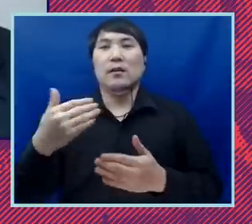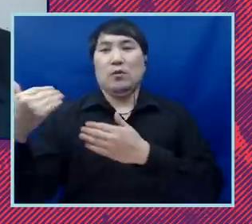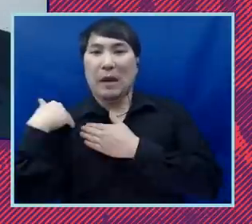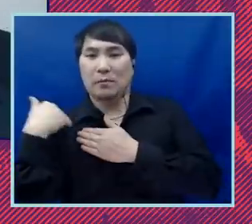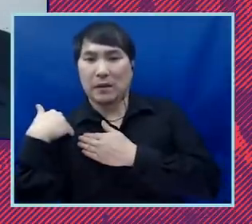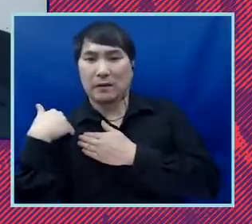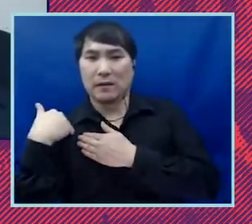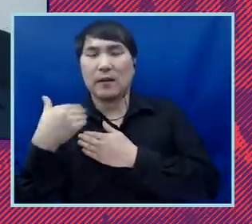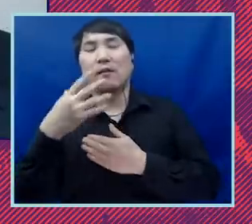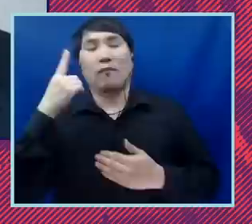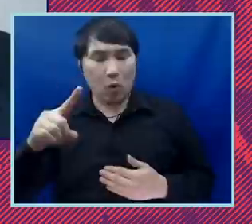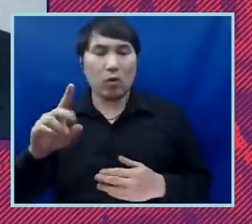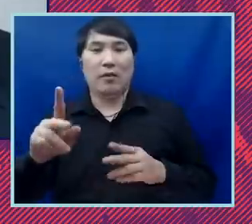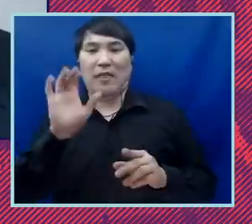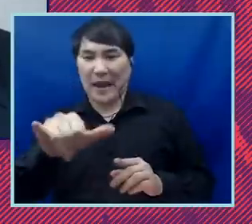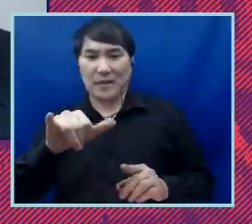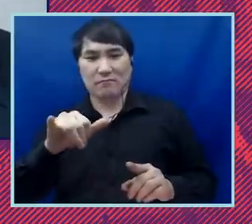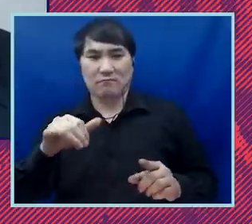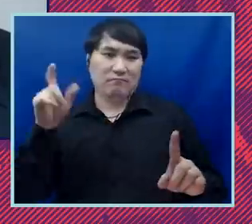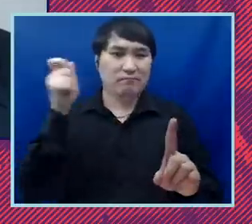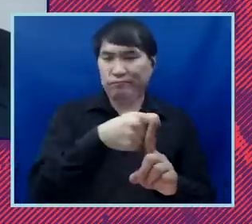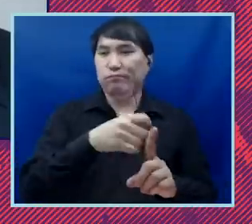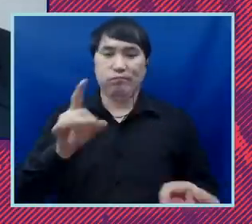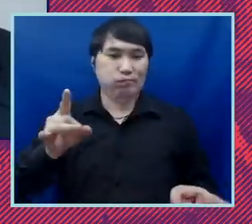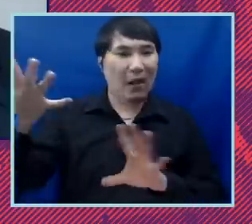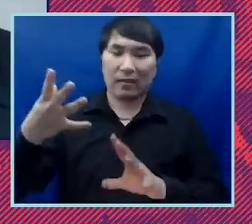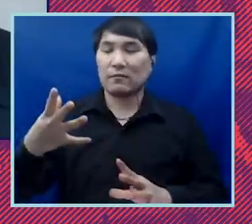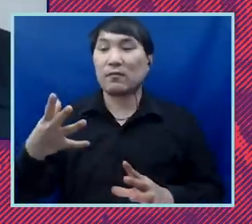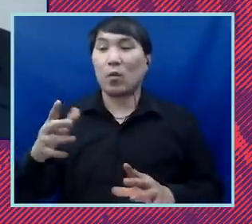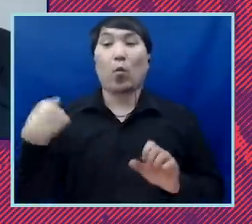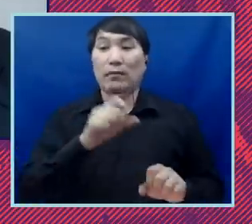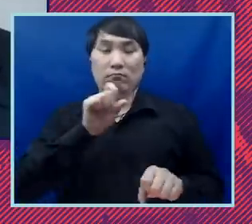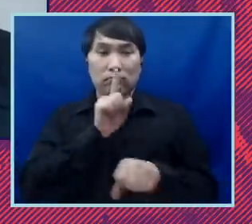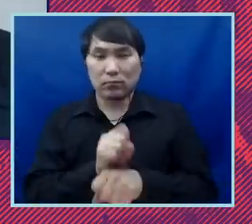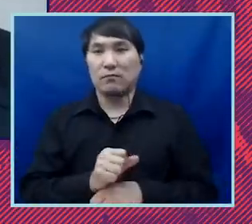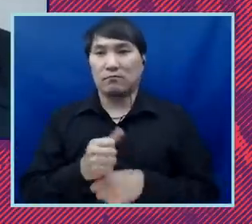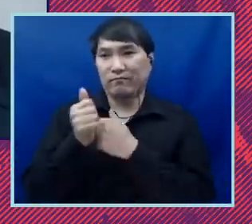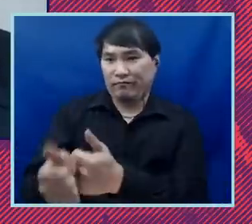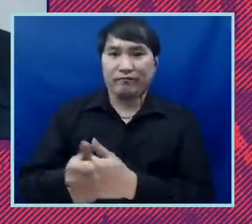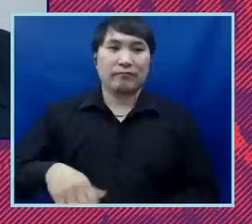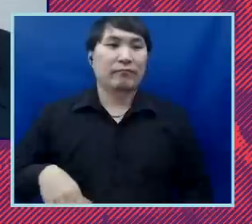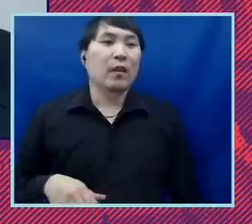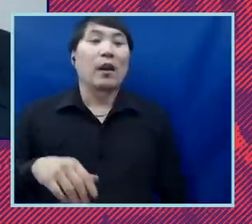democracy. And then just to really wrap it up and then cue it up with our next speaker, the